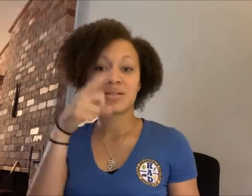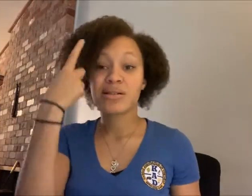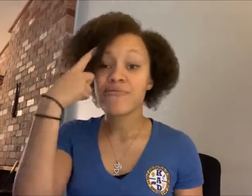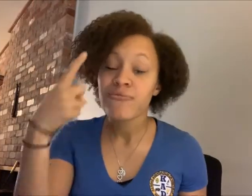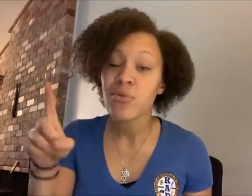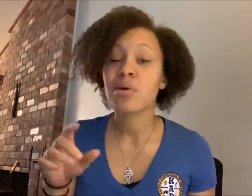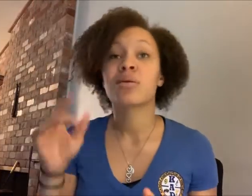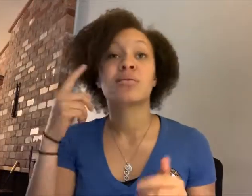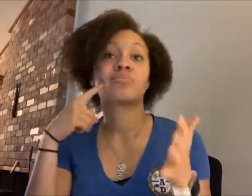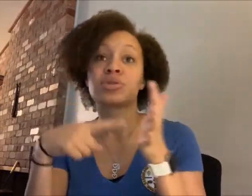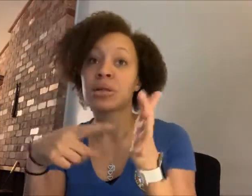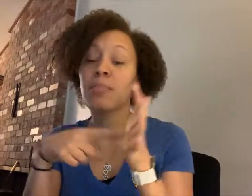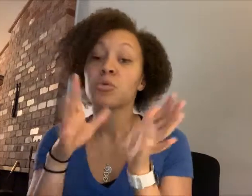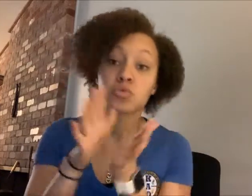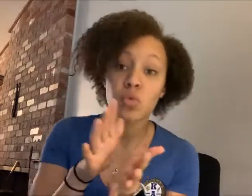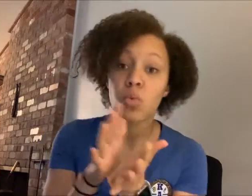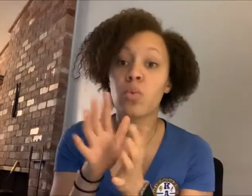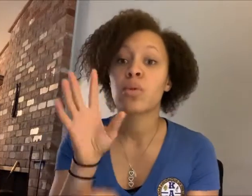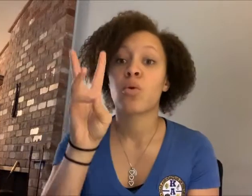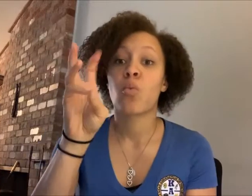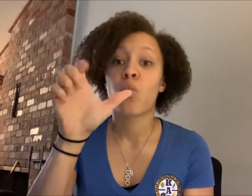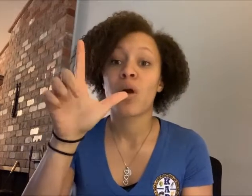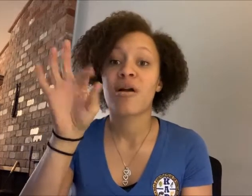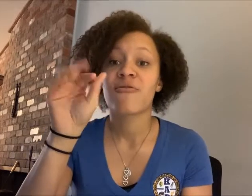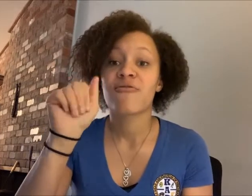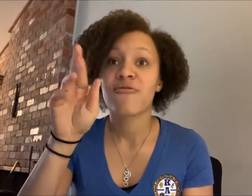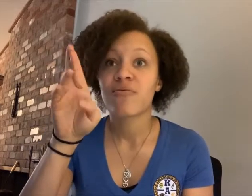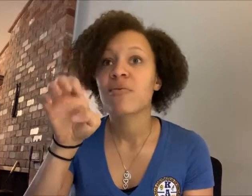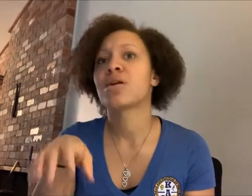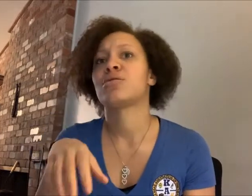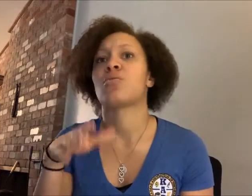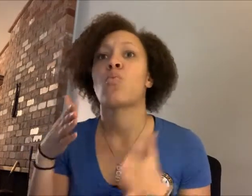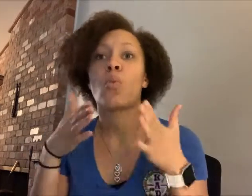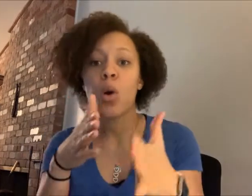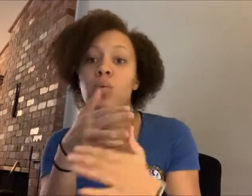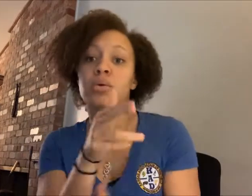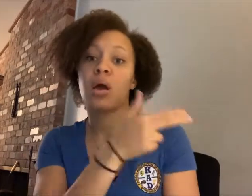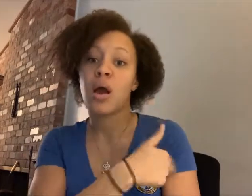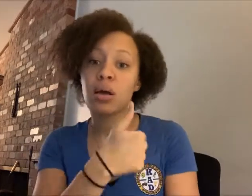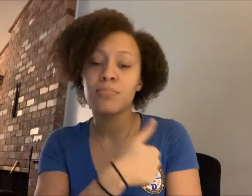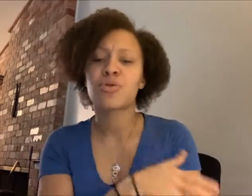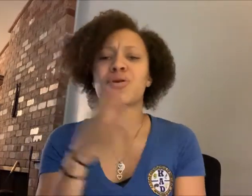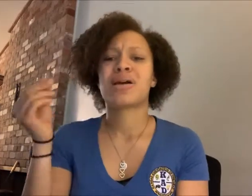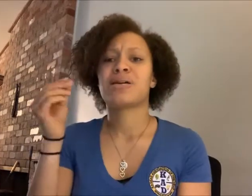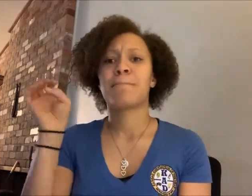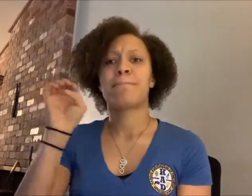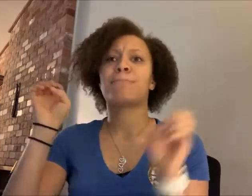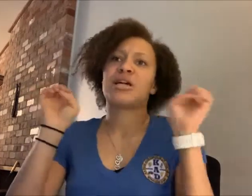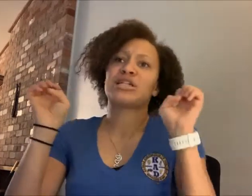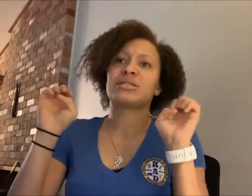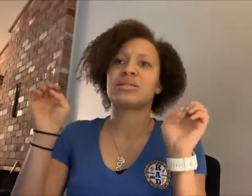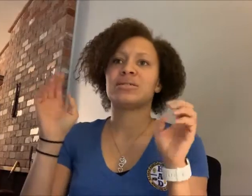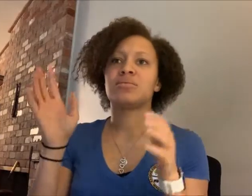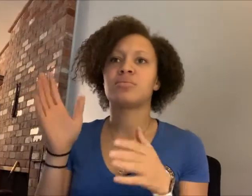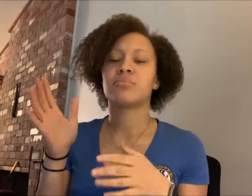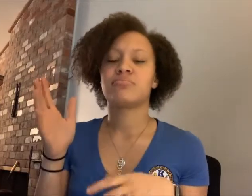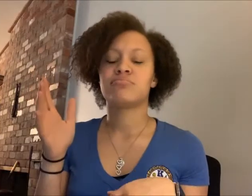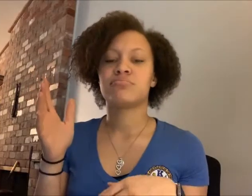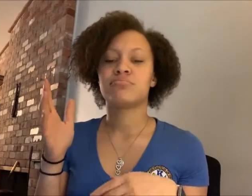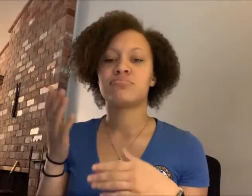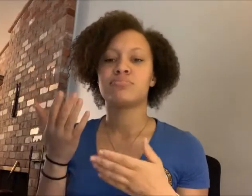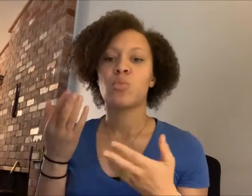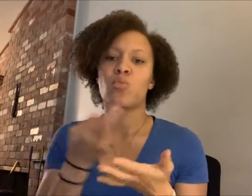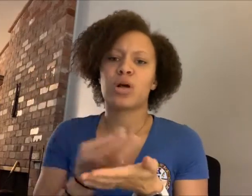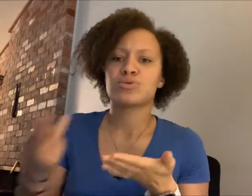The money is used for school, welfare, hospitals or emergency resources.